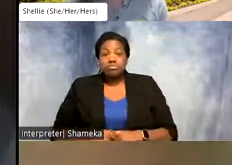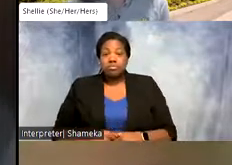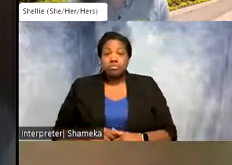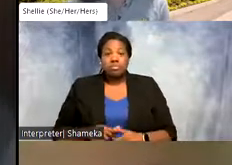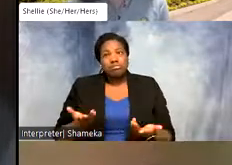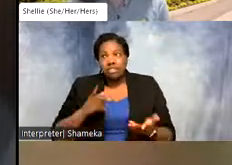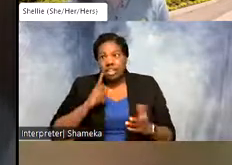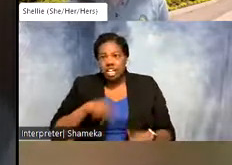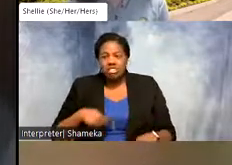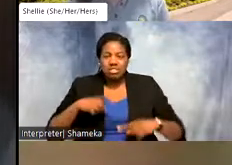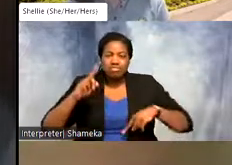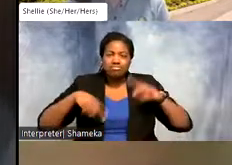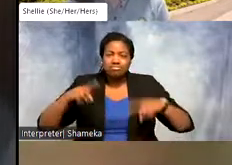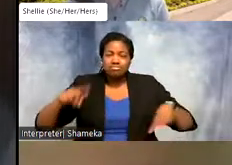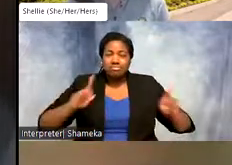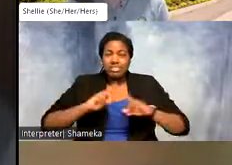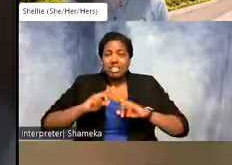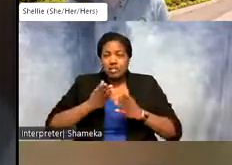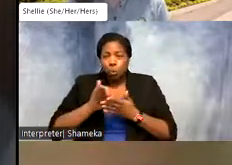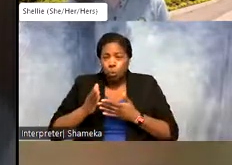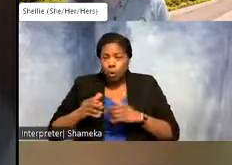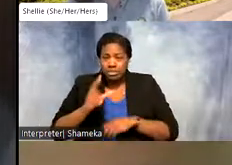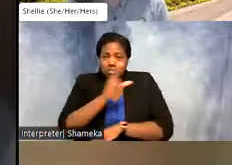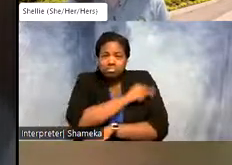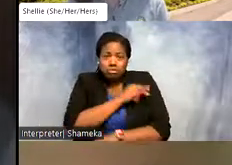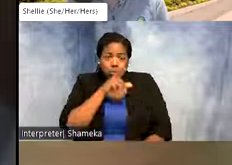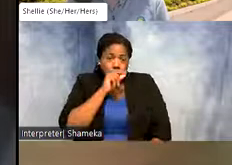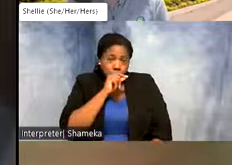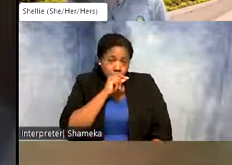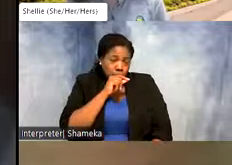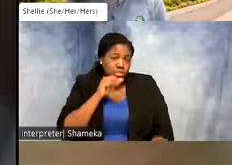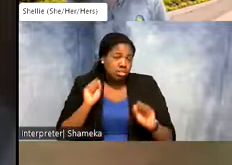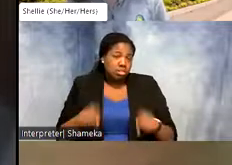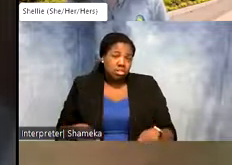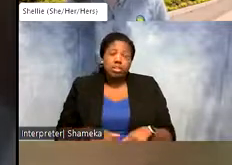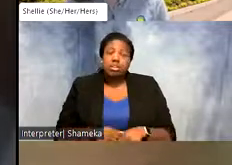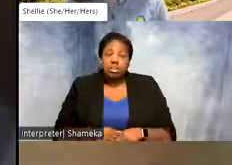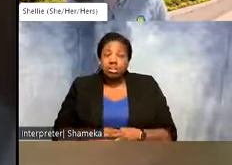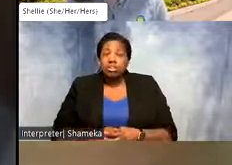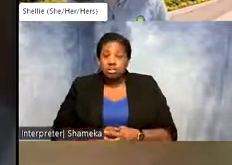there's a variety of different ways the tags are attached and sometimes uh there's different